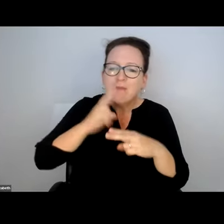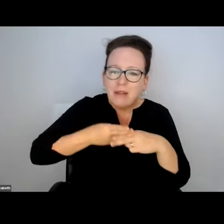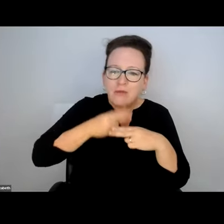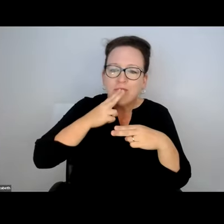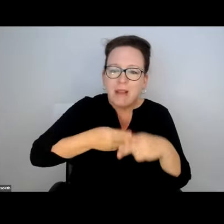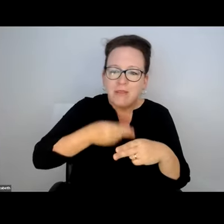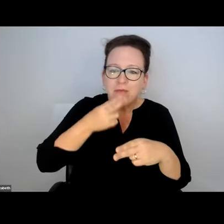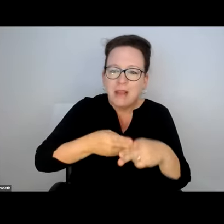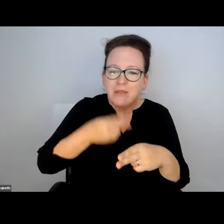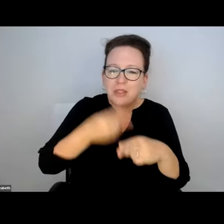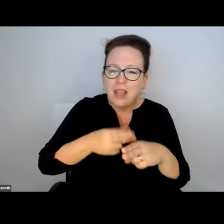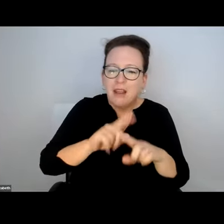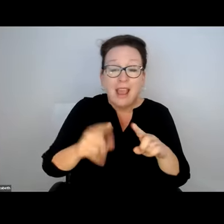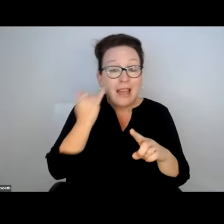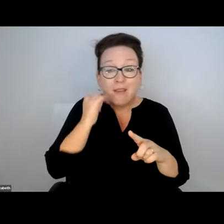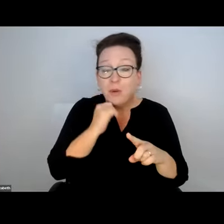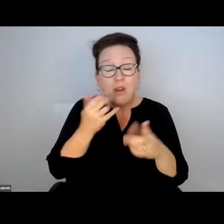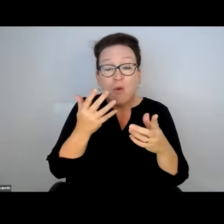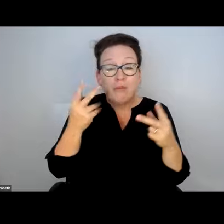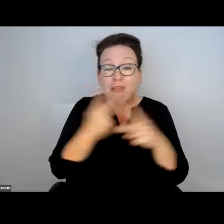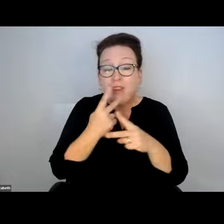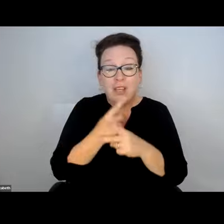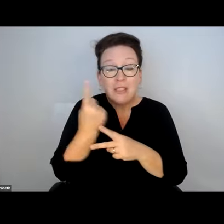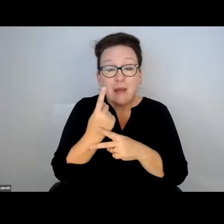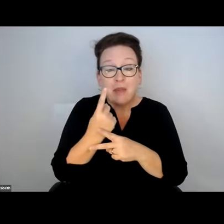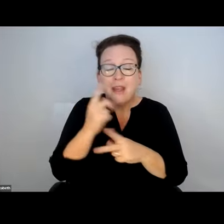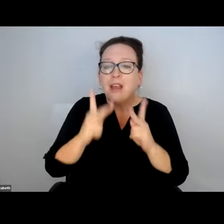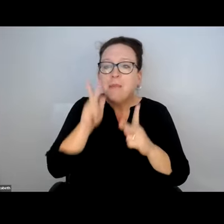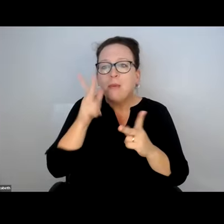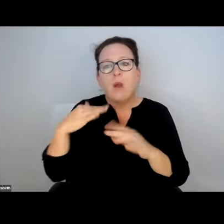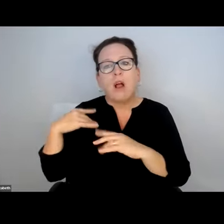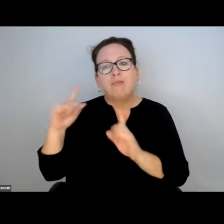ISSUE THAT WAS RAISED LAST WEEK AND CONTINUES TO BE RAISED OR WE'LL FOREVER HAVE PEOPLE SAYING